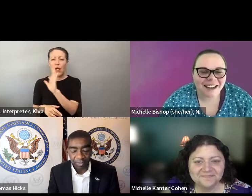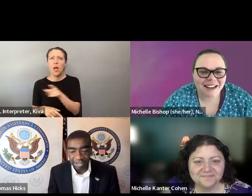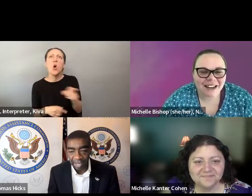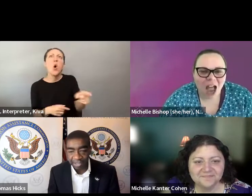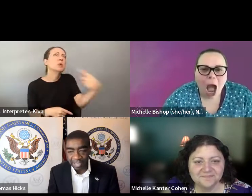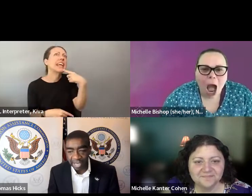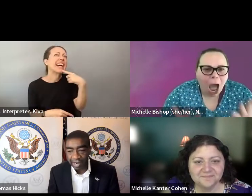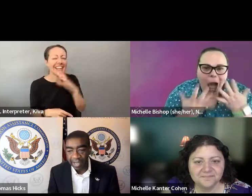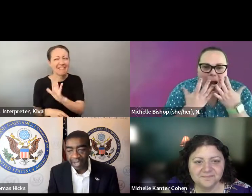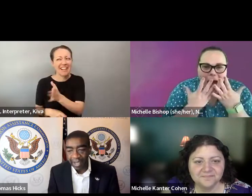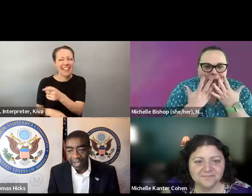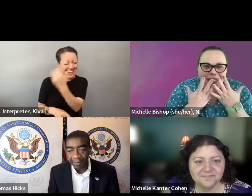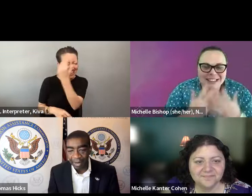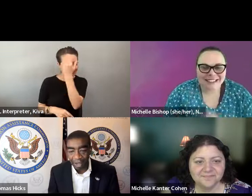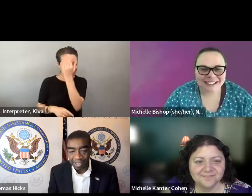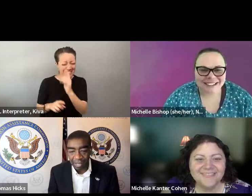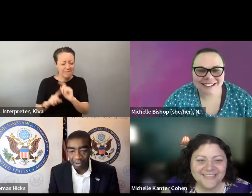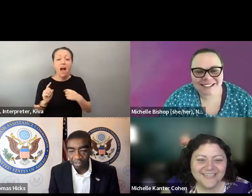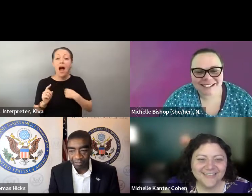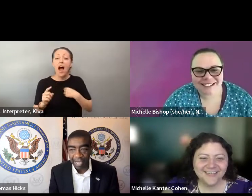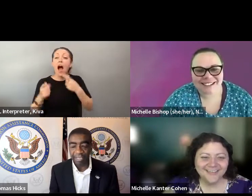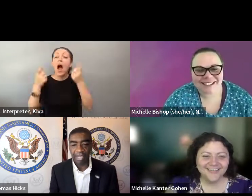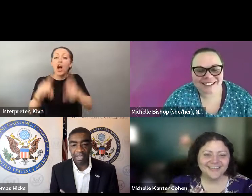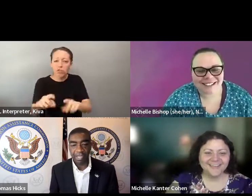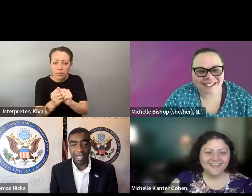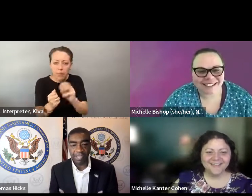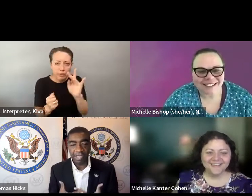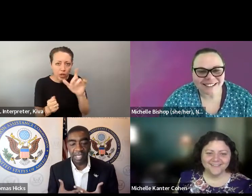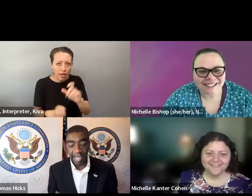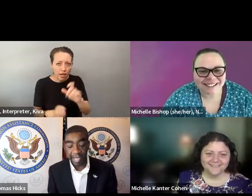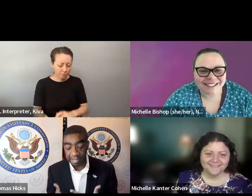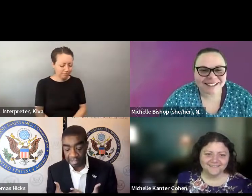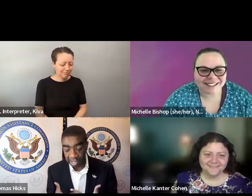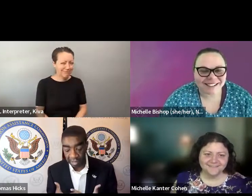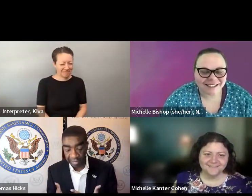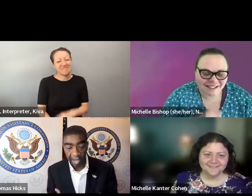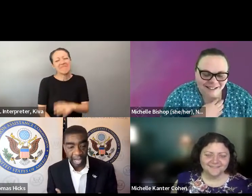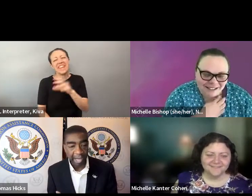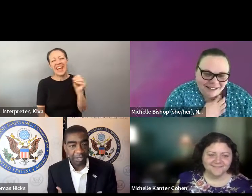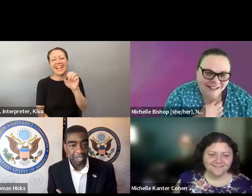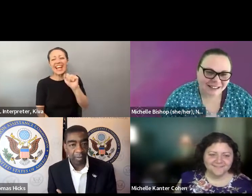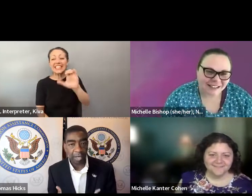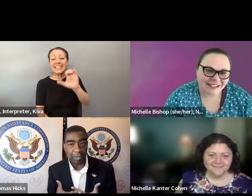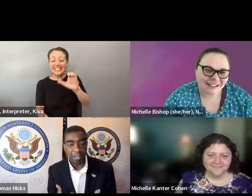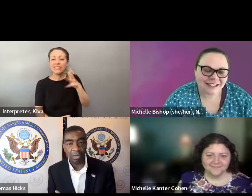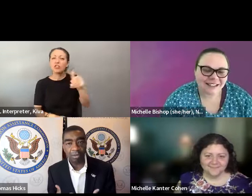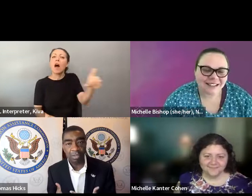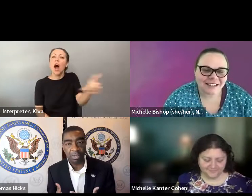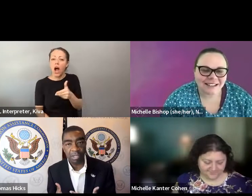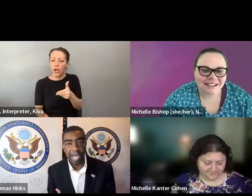Michelle is going to use this against me at some point, about it. Actually agree with Michelle -- with what